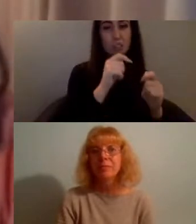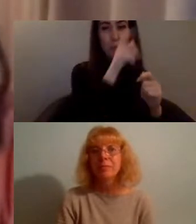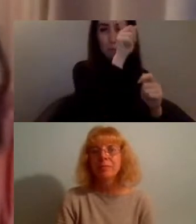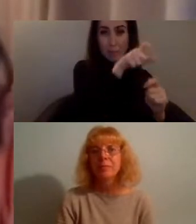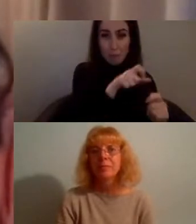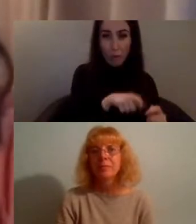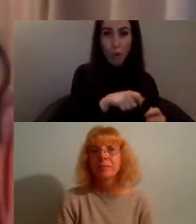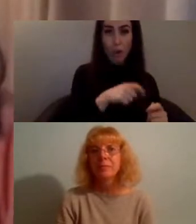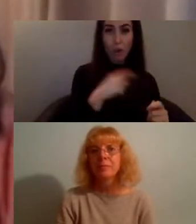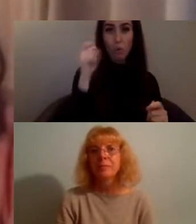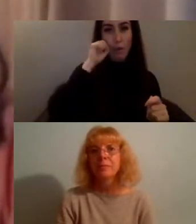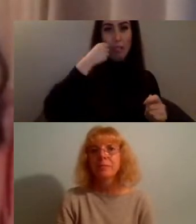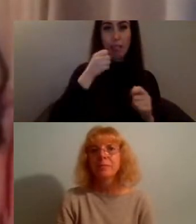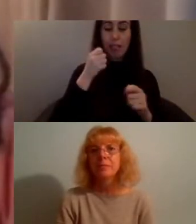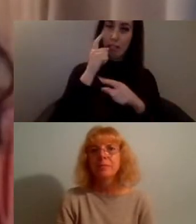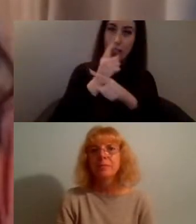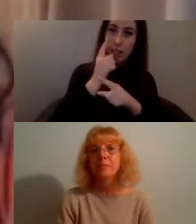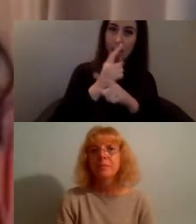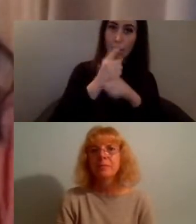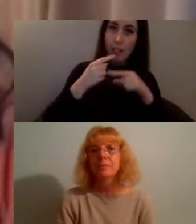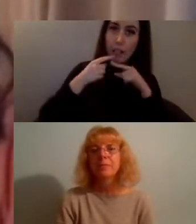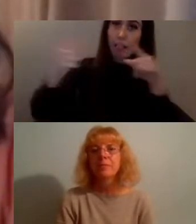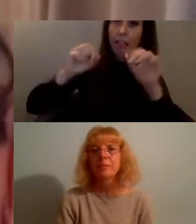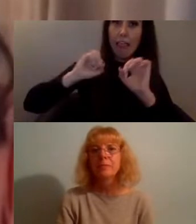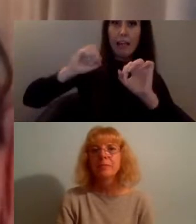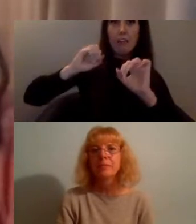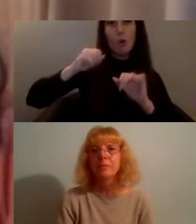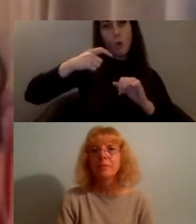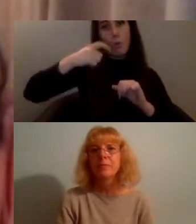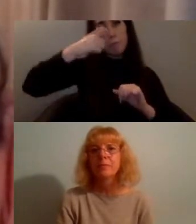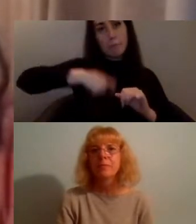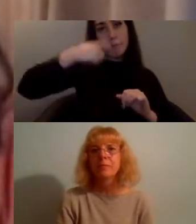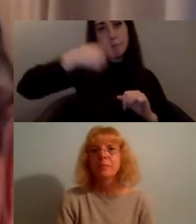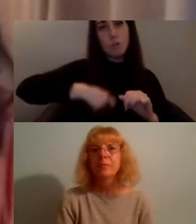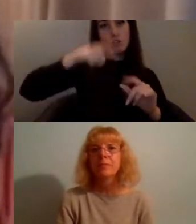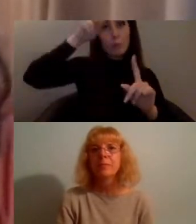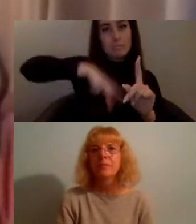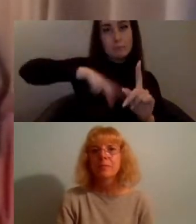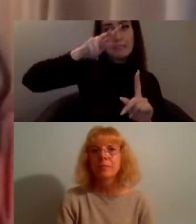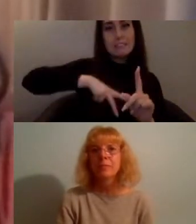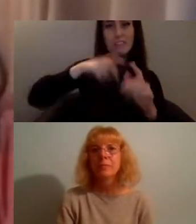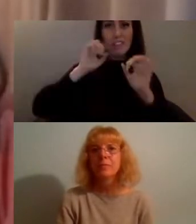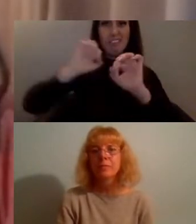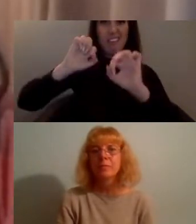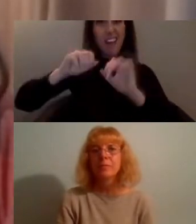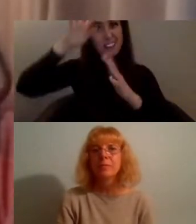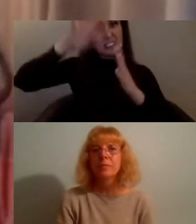own distinct perspectives and experiences on what it means to take up space online